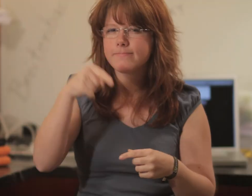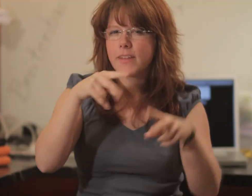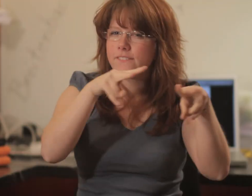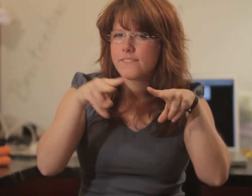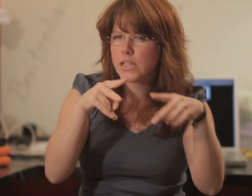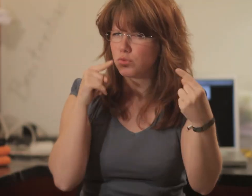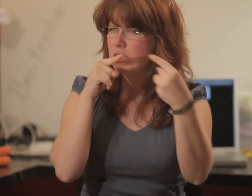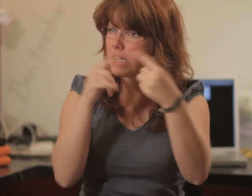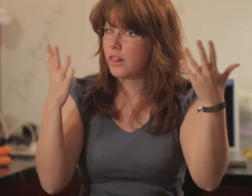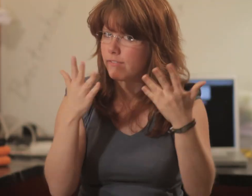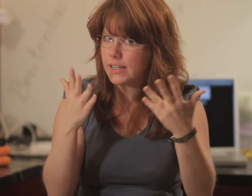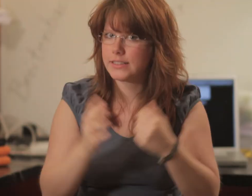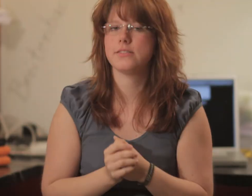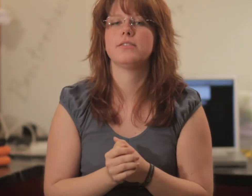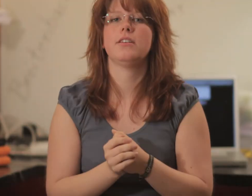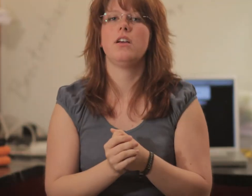What is the aim of the music video?